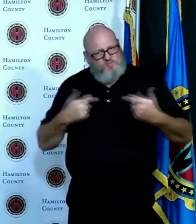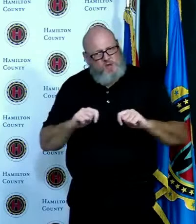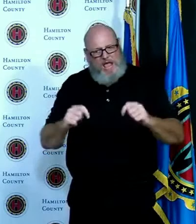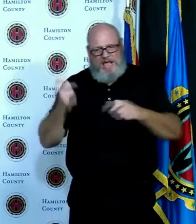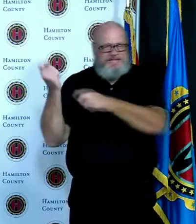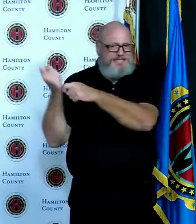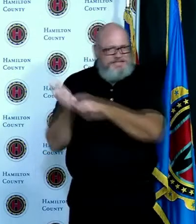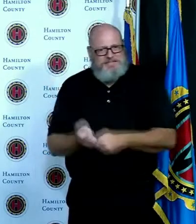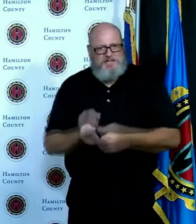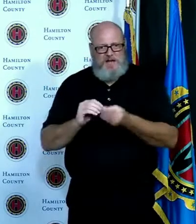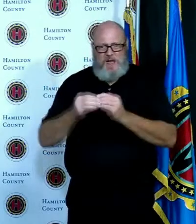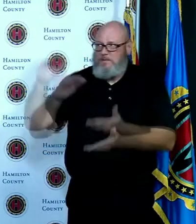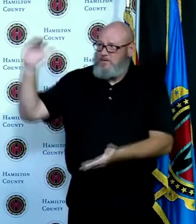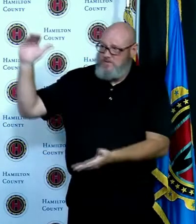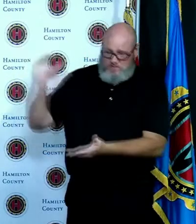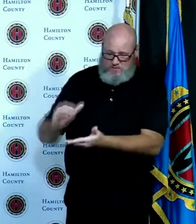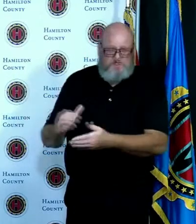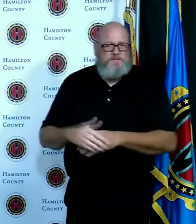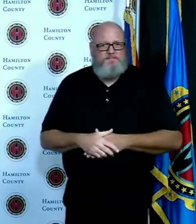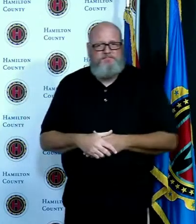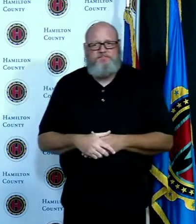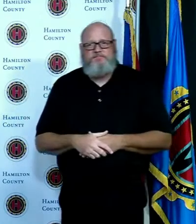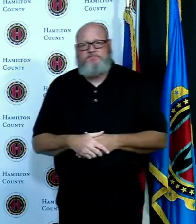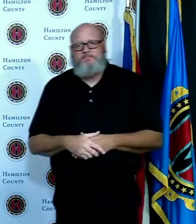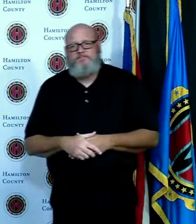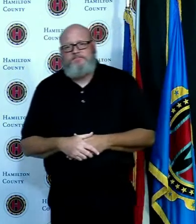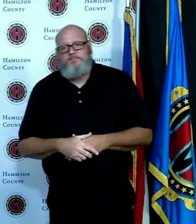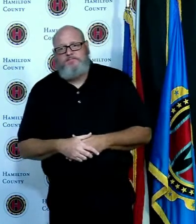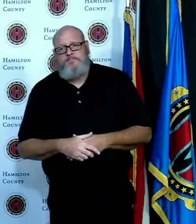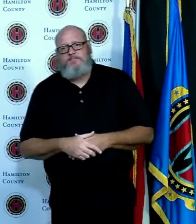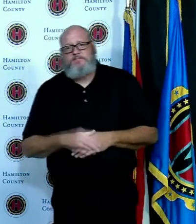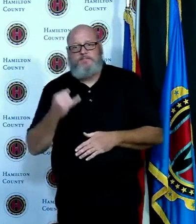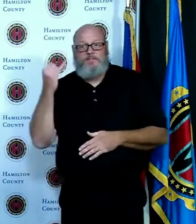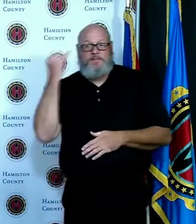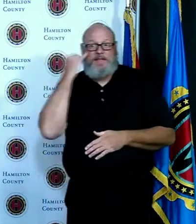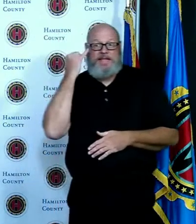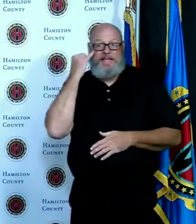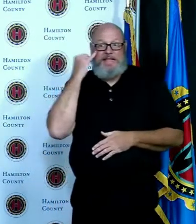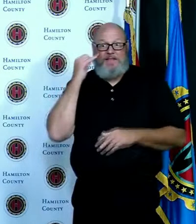what x y and z were that they knew that schools were going to close they knew the businesses were